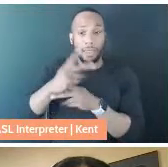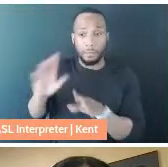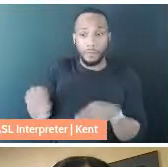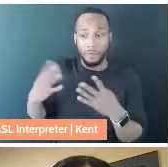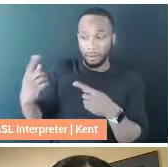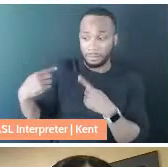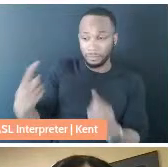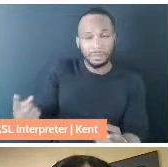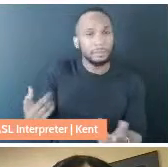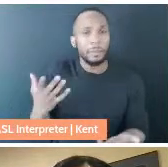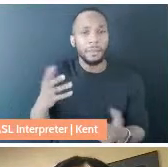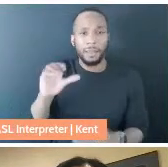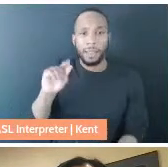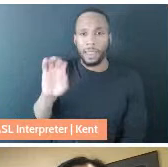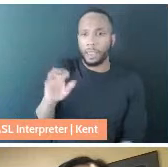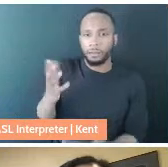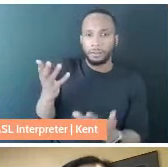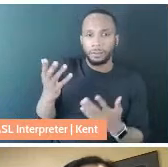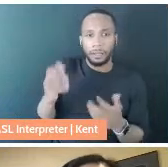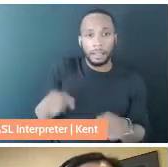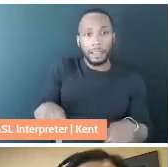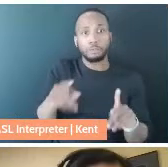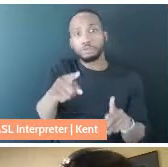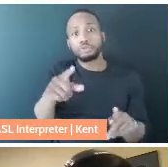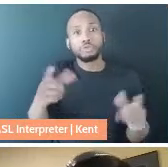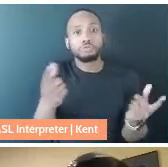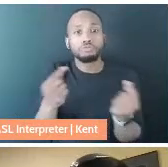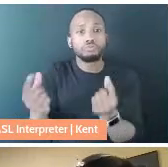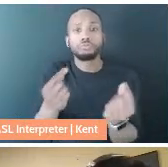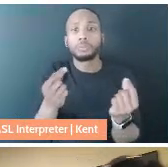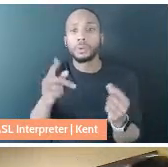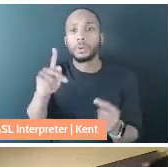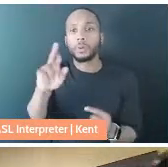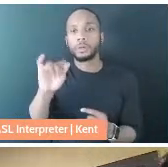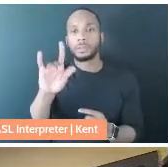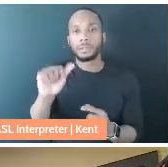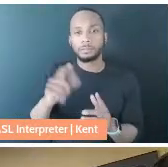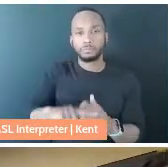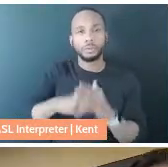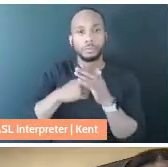maybe allowed you to do. And so, Kristina, I'll pass you to get us started. Thank you.